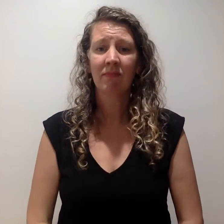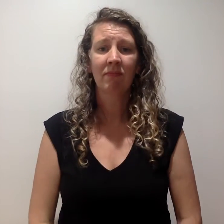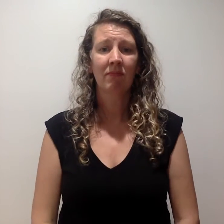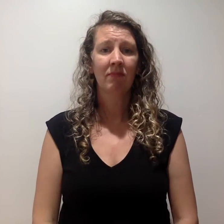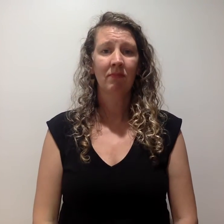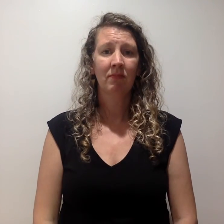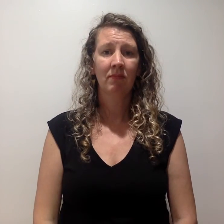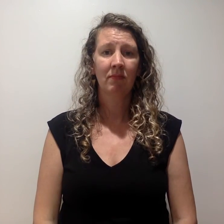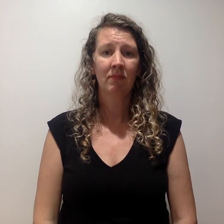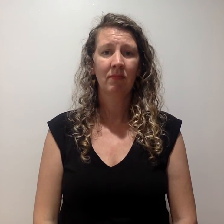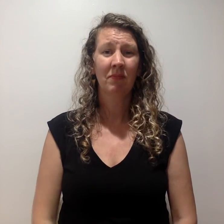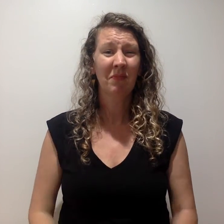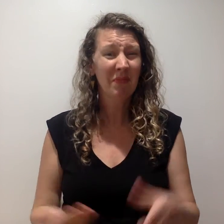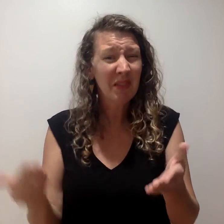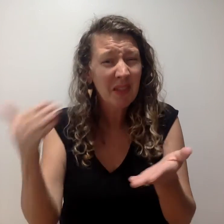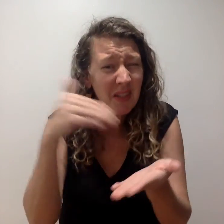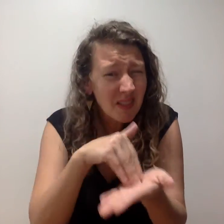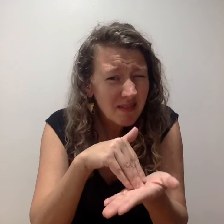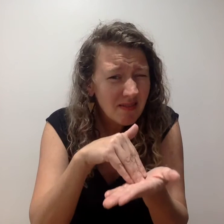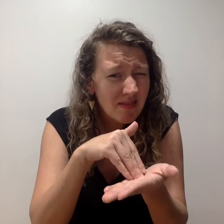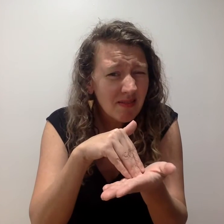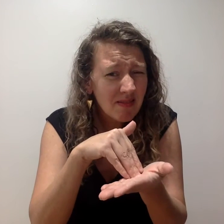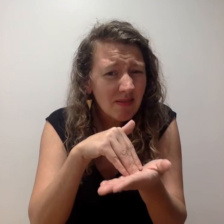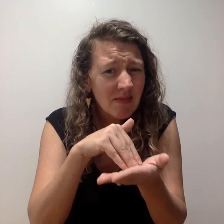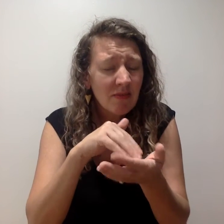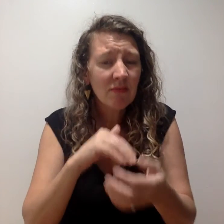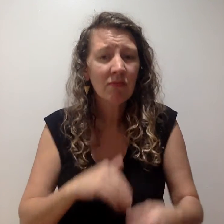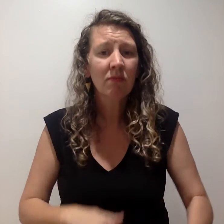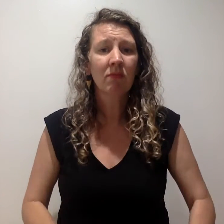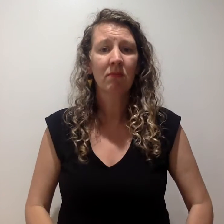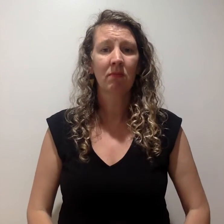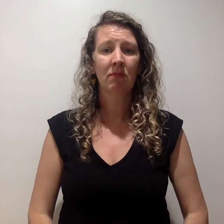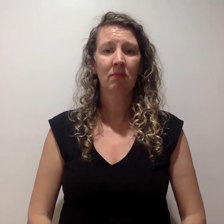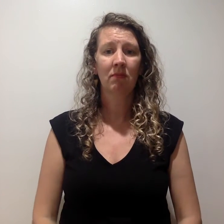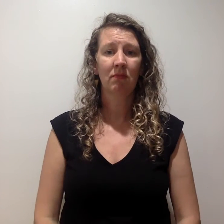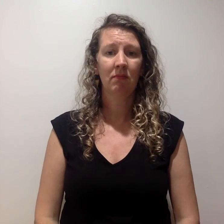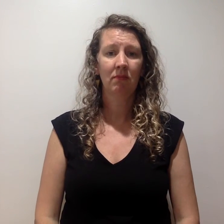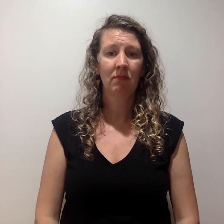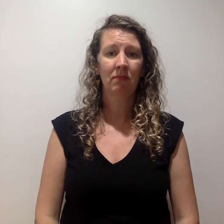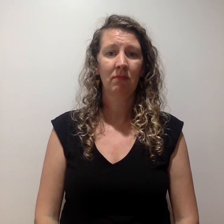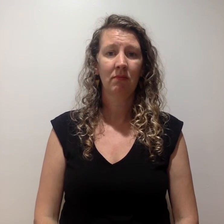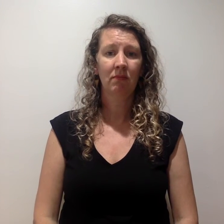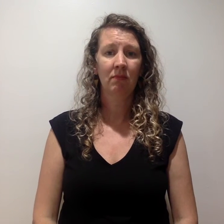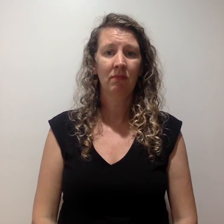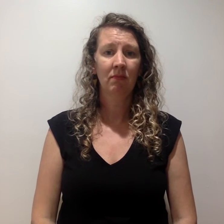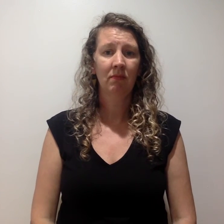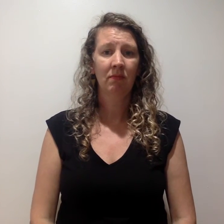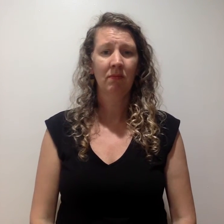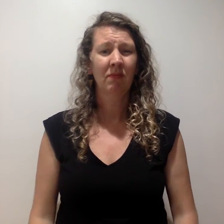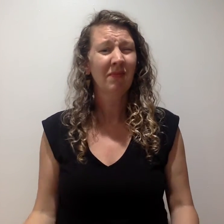CAN YOU PLEASE REPEAT THAT?